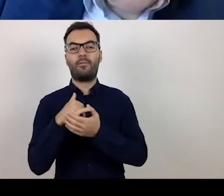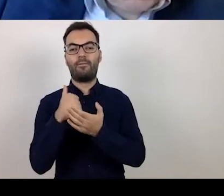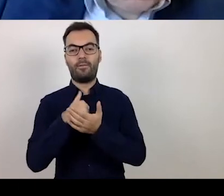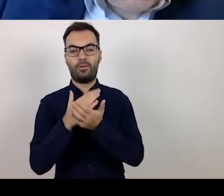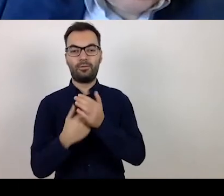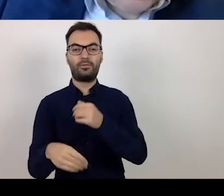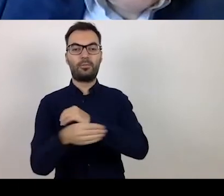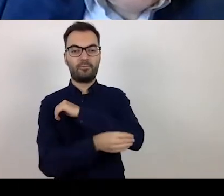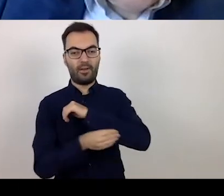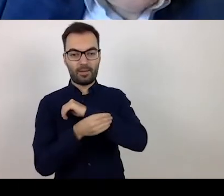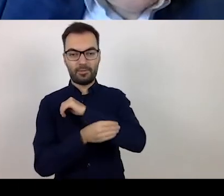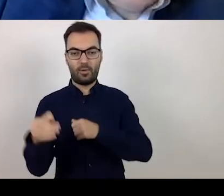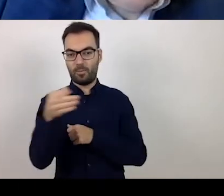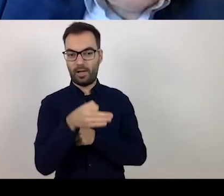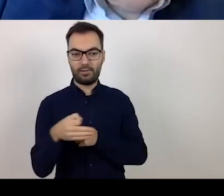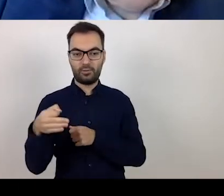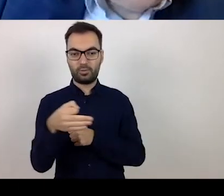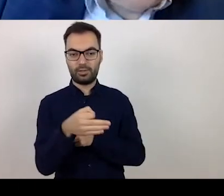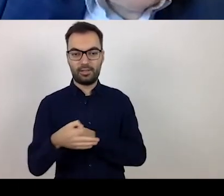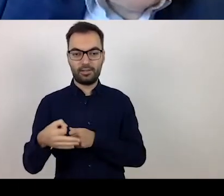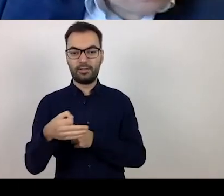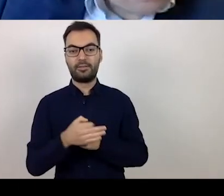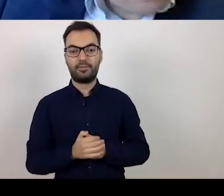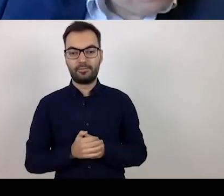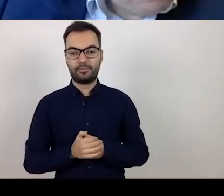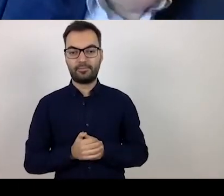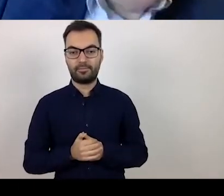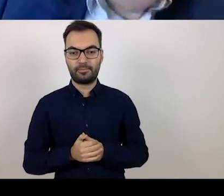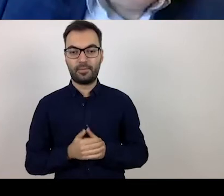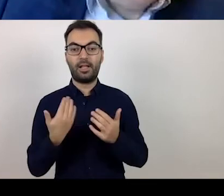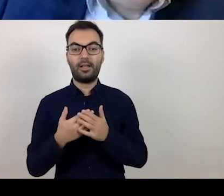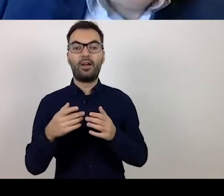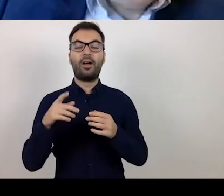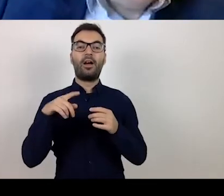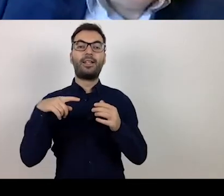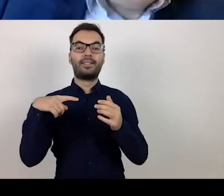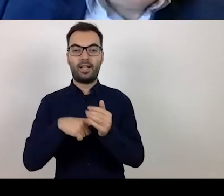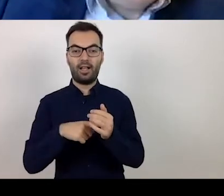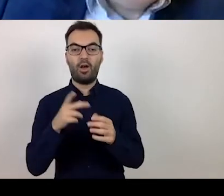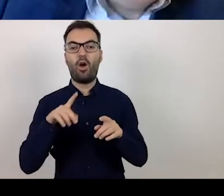The organizer specified that the purpose of this training